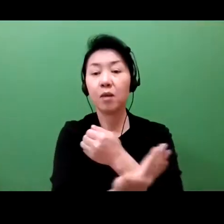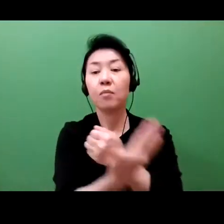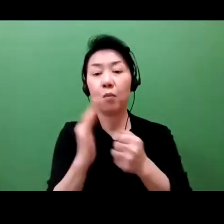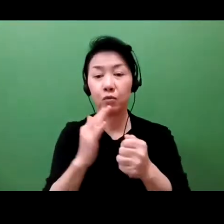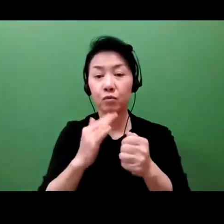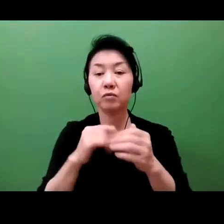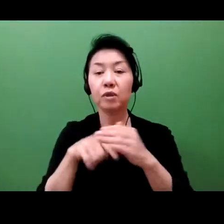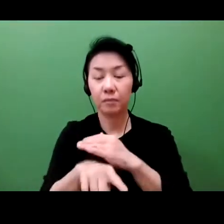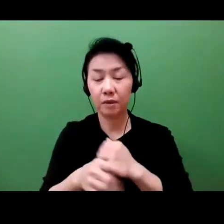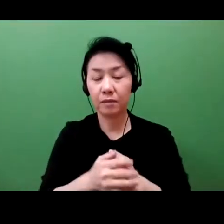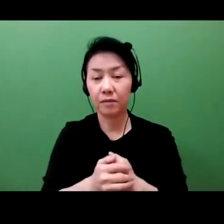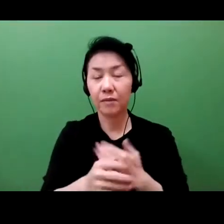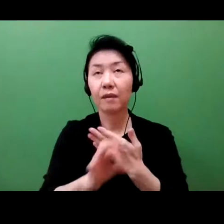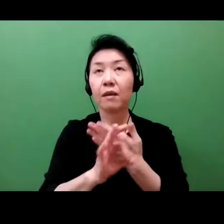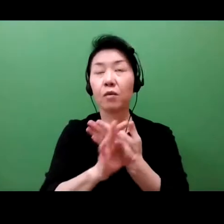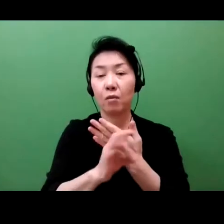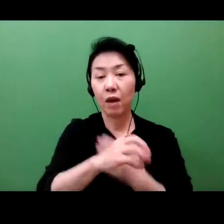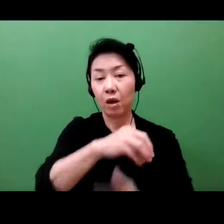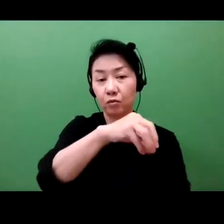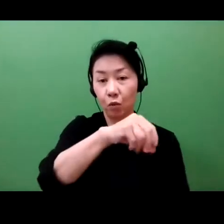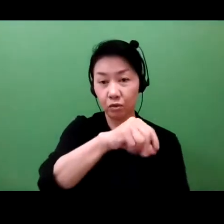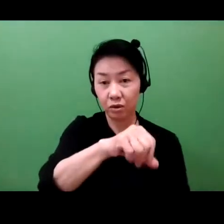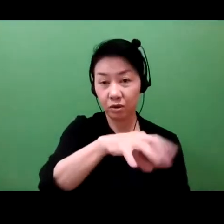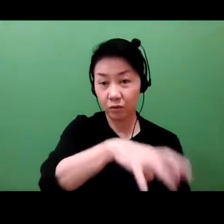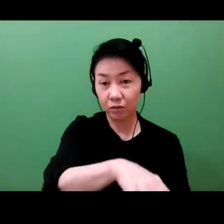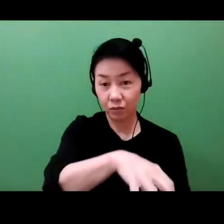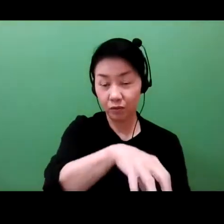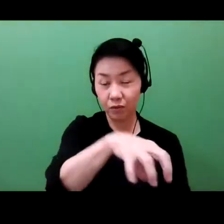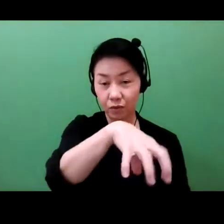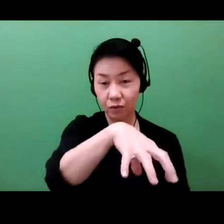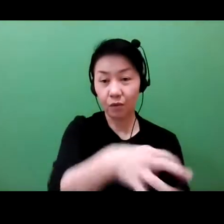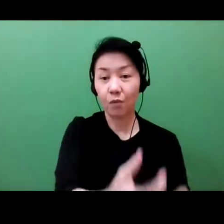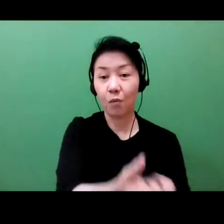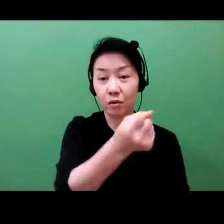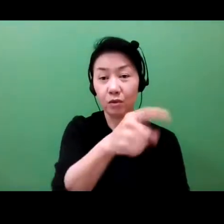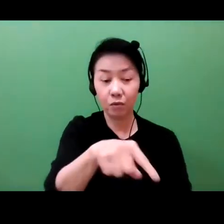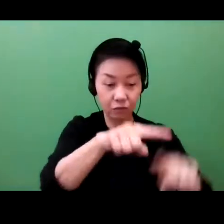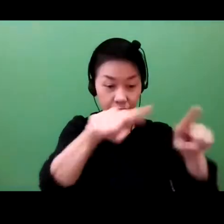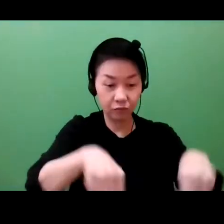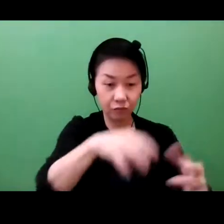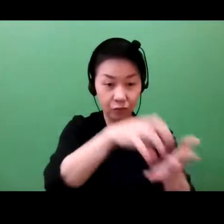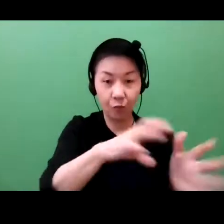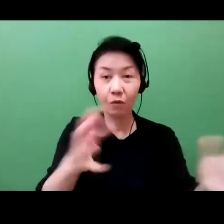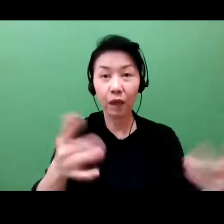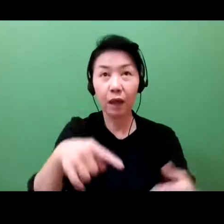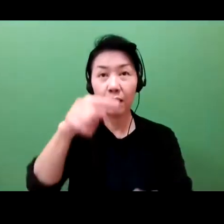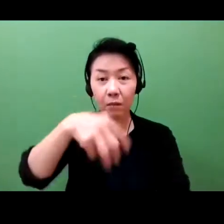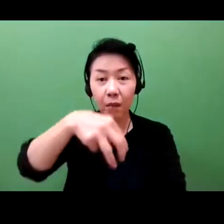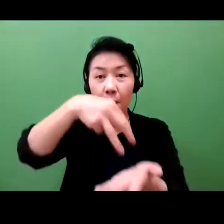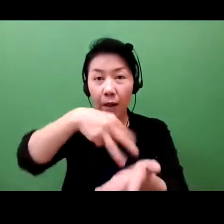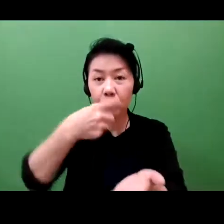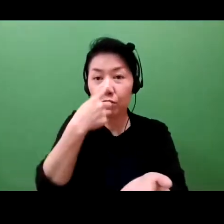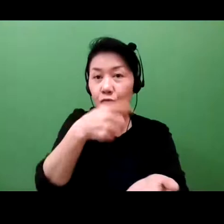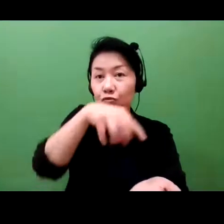if you own property, if you own a condominium or a house. If there was no legal title, how would you